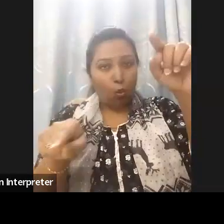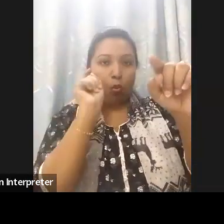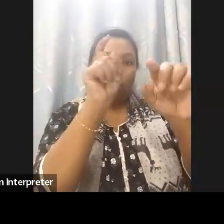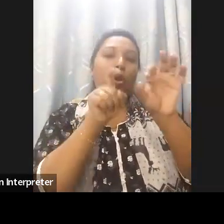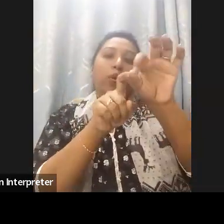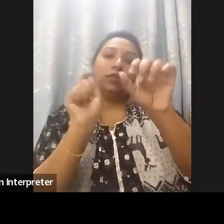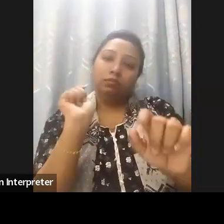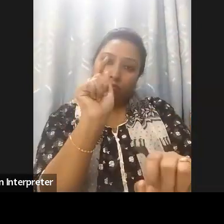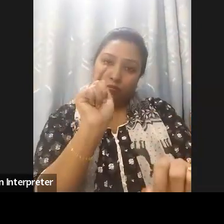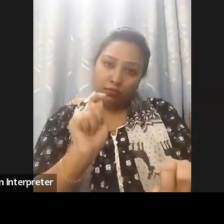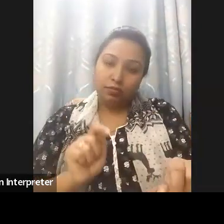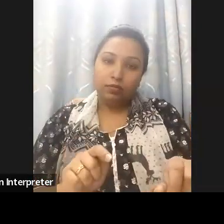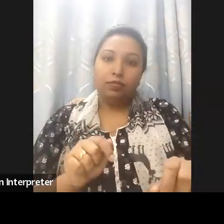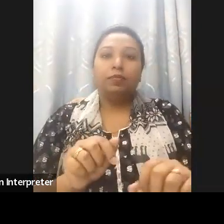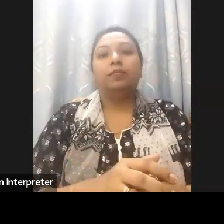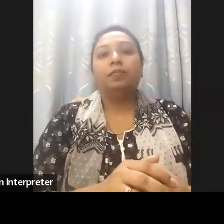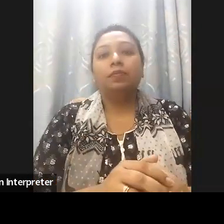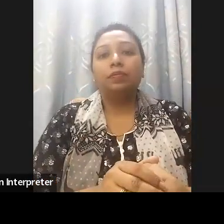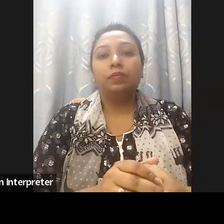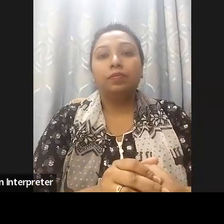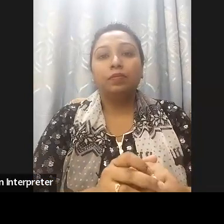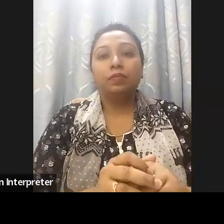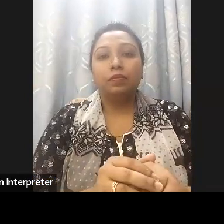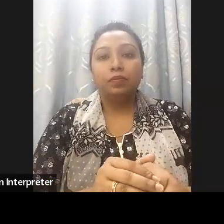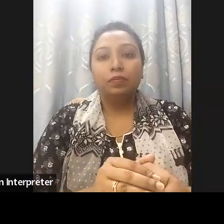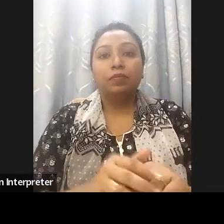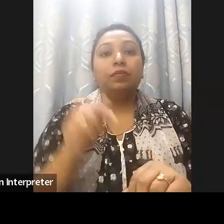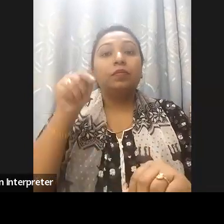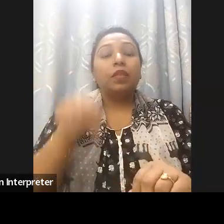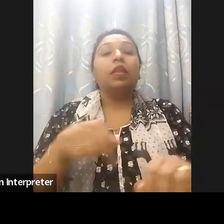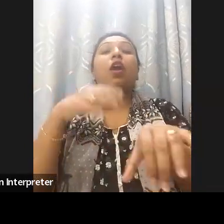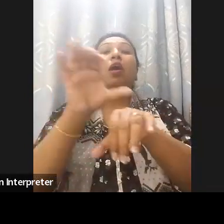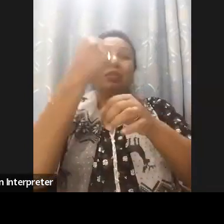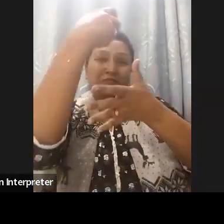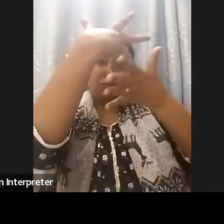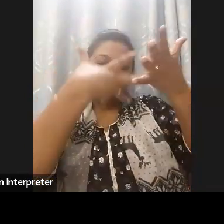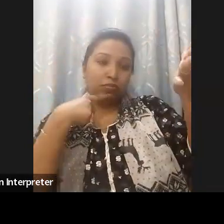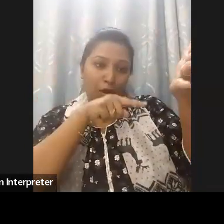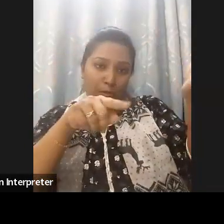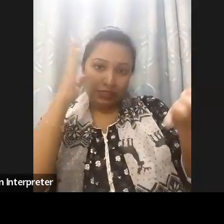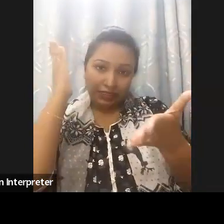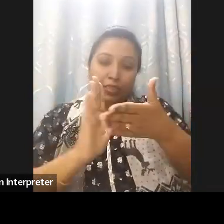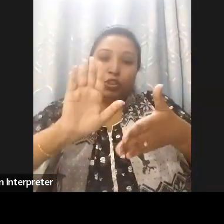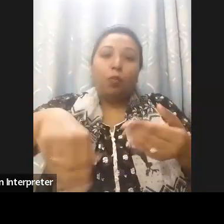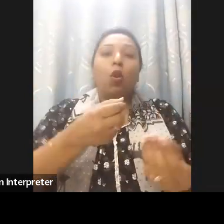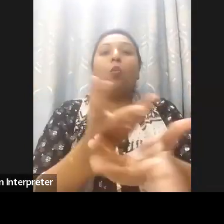Q&A session at the end of the presentations and if there are any questions left or any comments